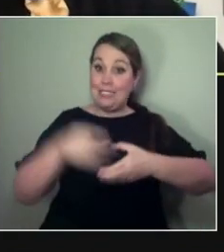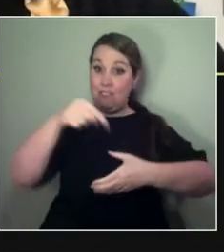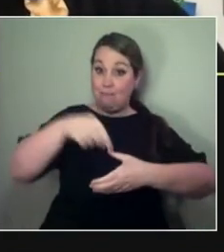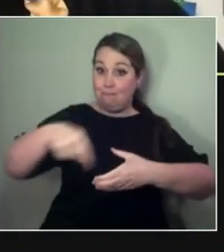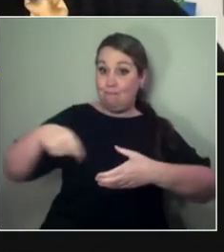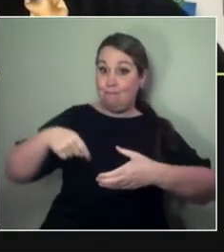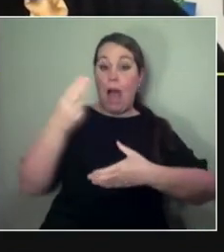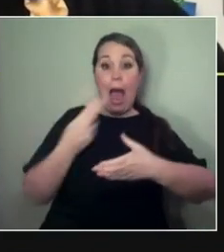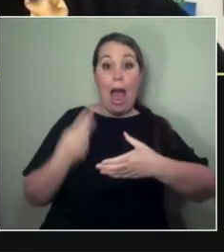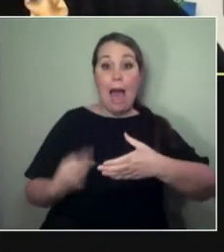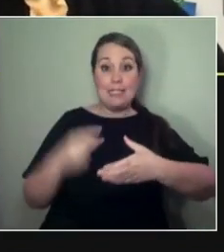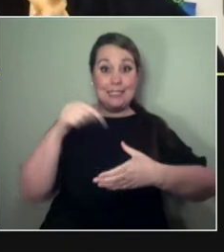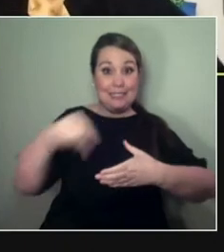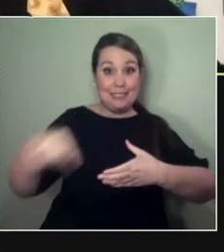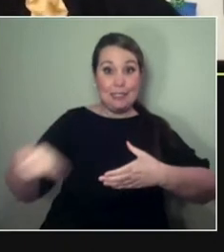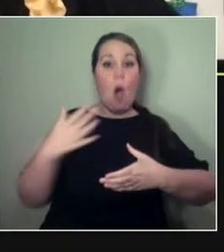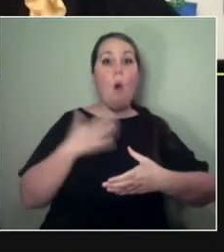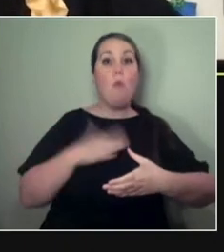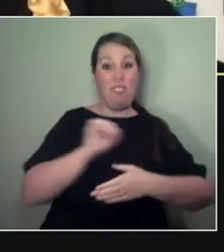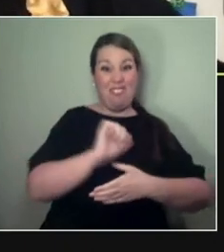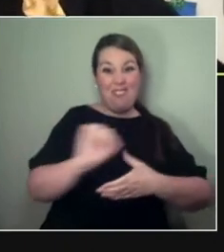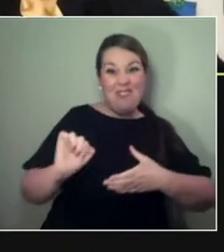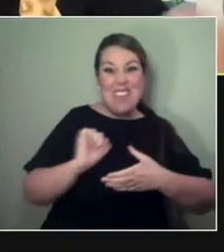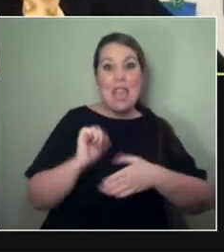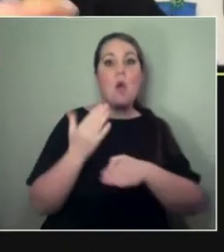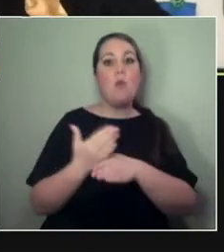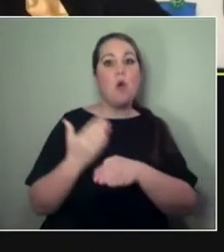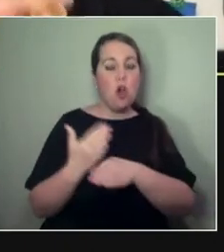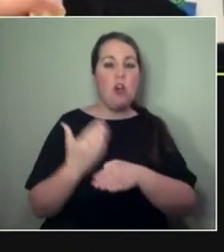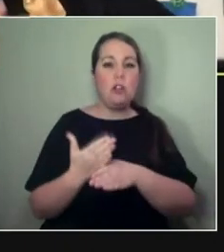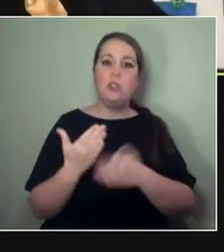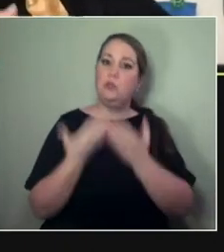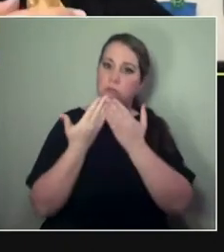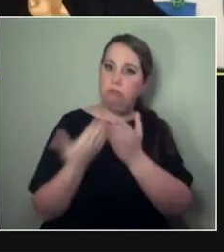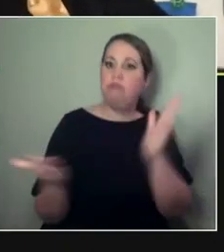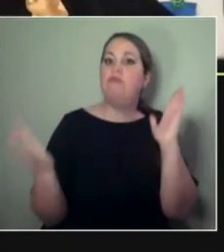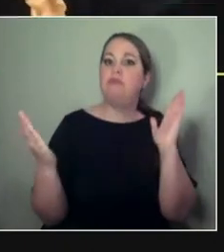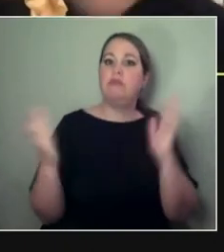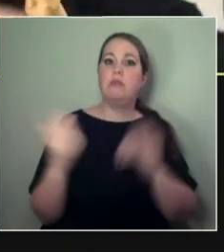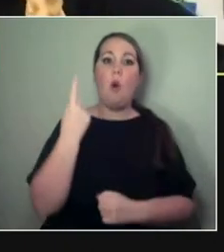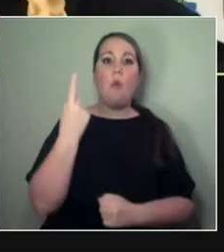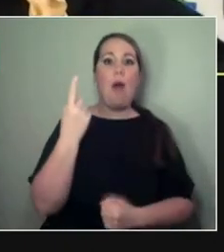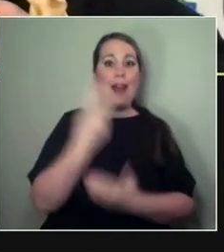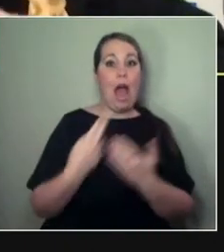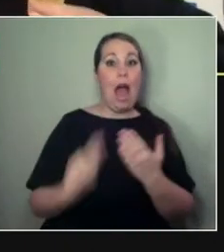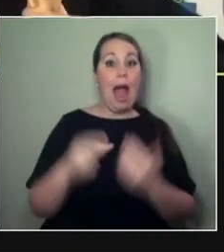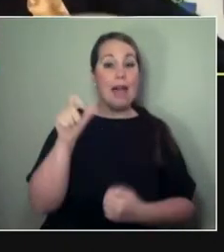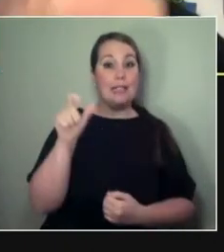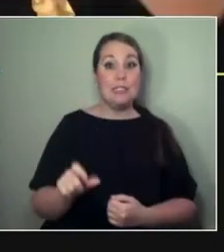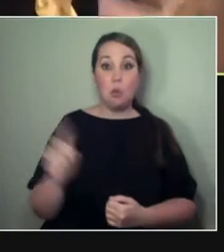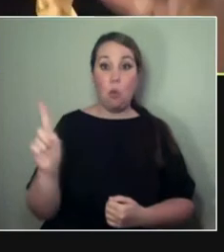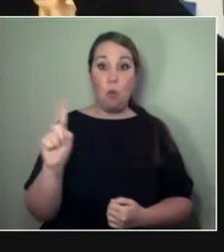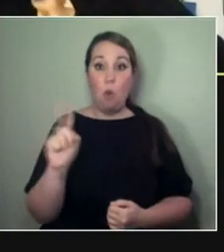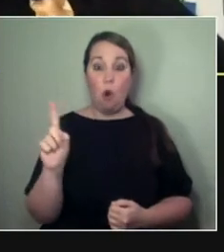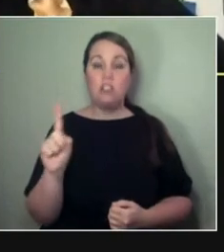which is something that I'm curating shortly, where one of our artists is doing a work and shipping the whole thing over.